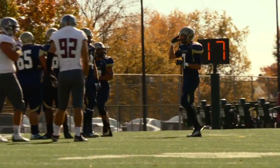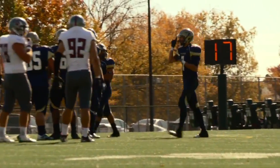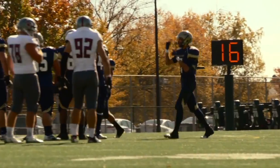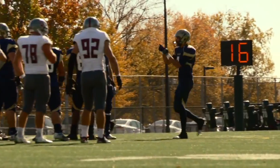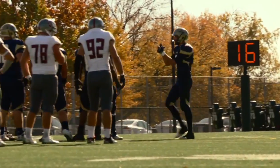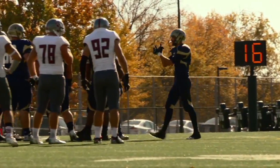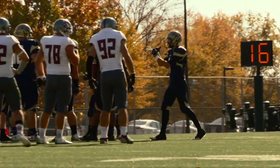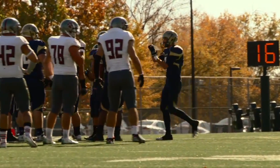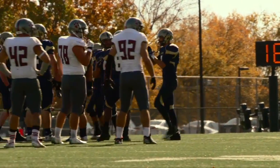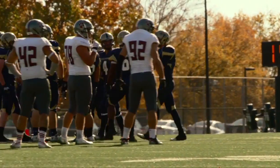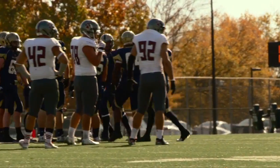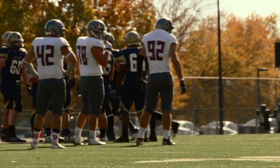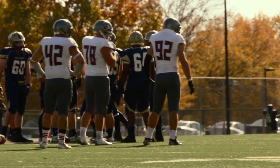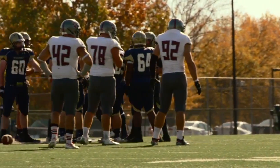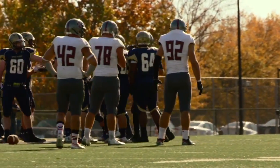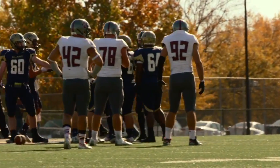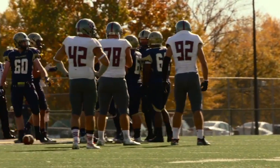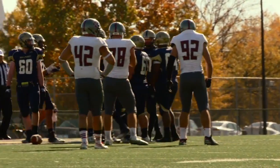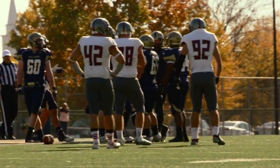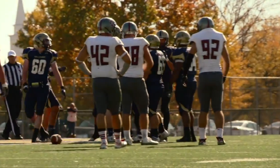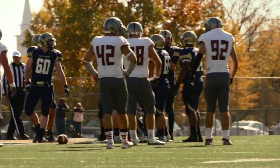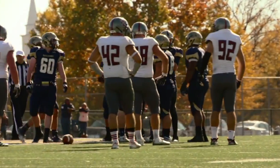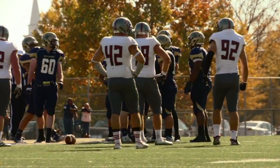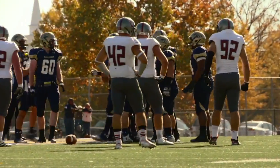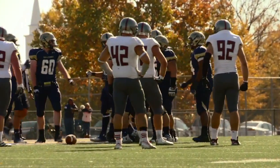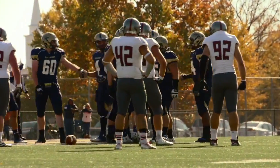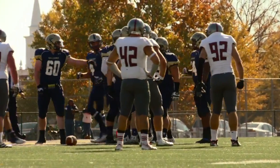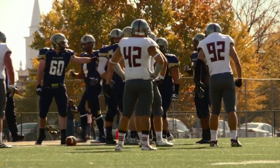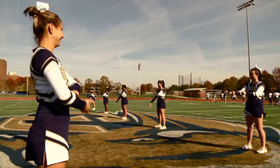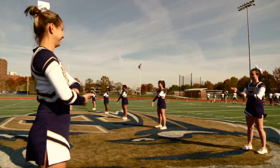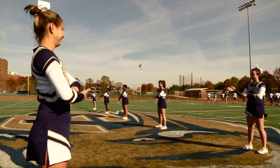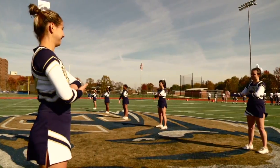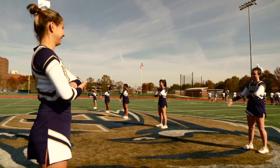Not because it's a traditional powerhouse; it isn't.